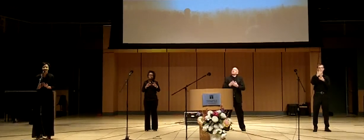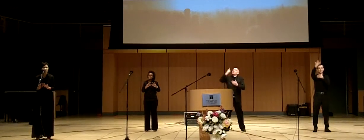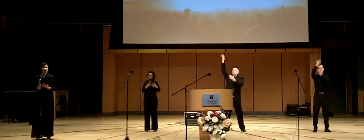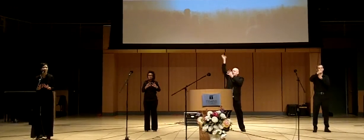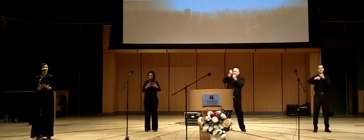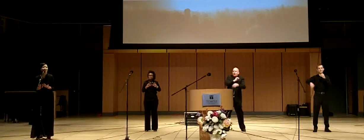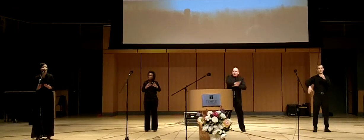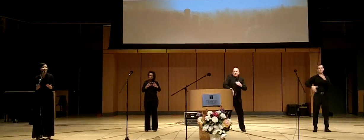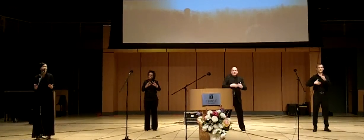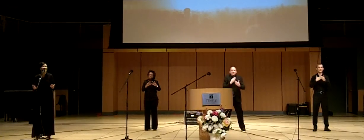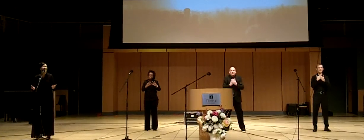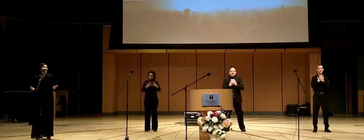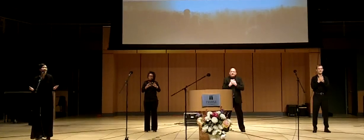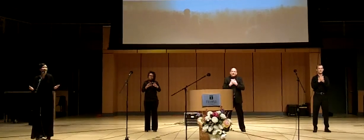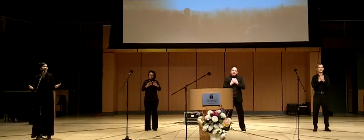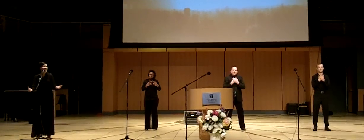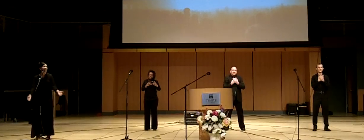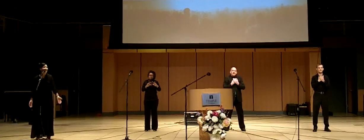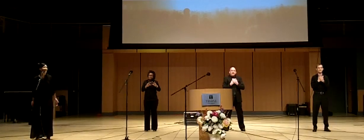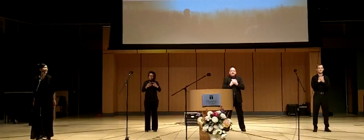he wants it all today